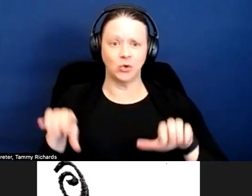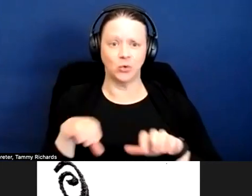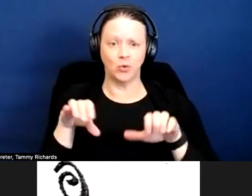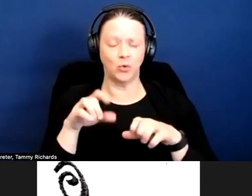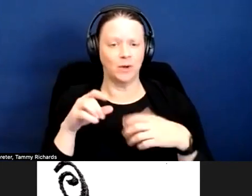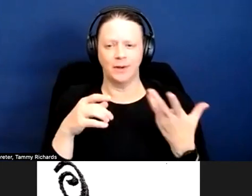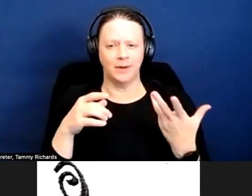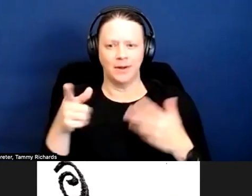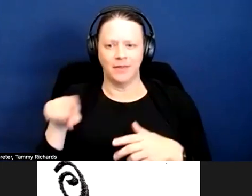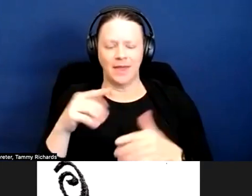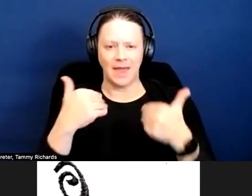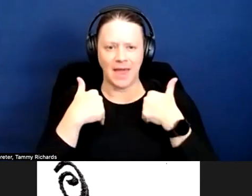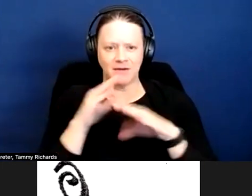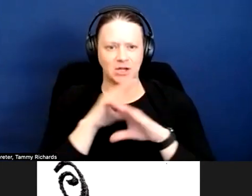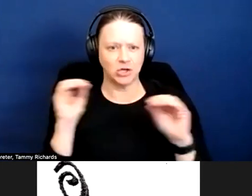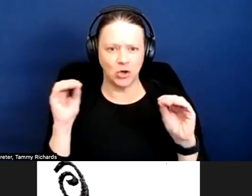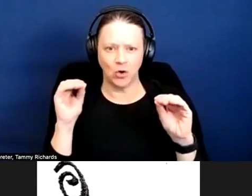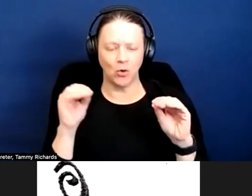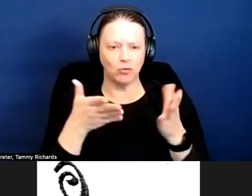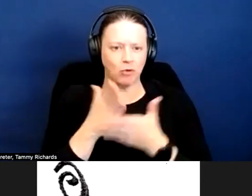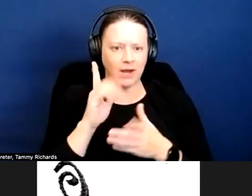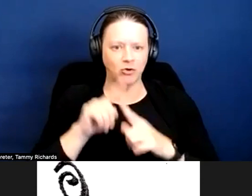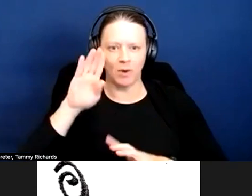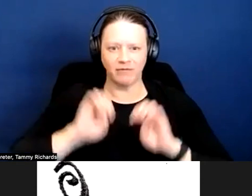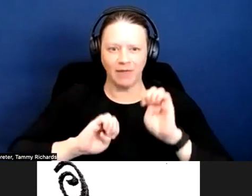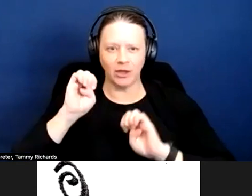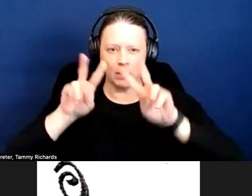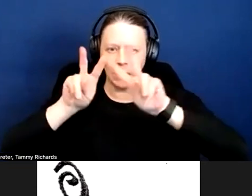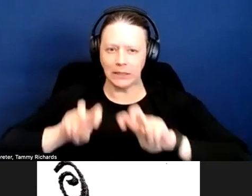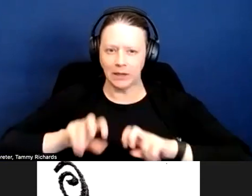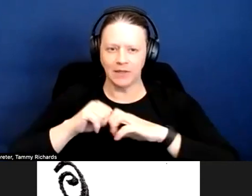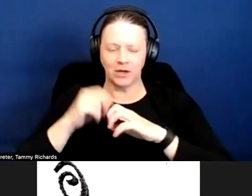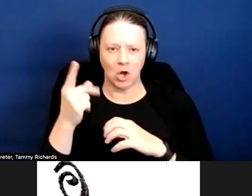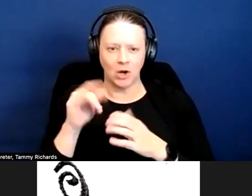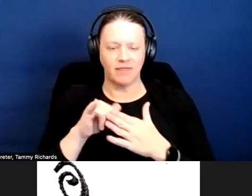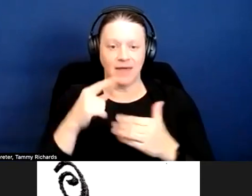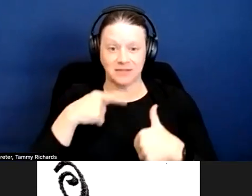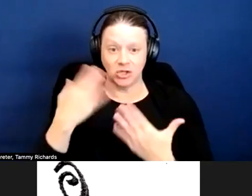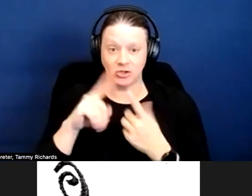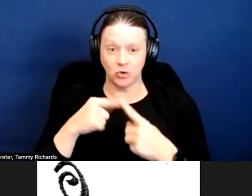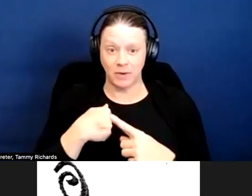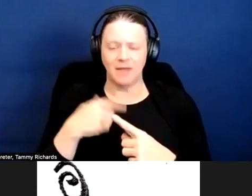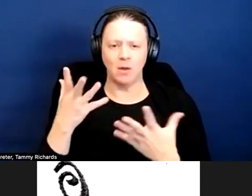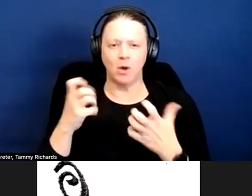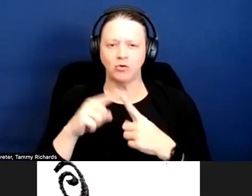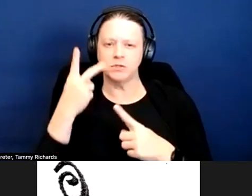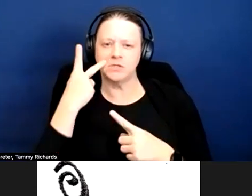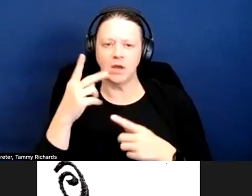They have no right to evaluate the dog. That suggests to me that they want to see what the breed and size of it is before they